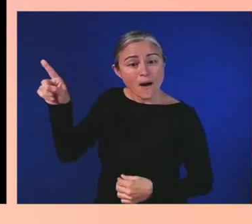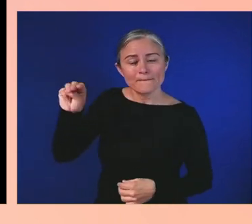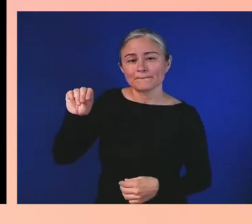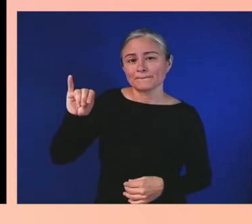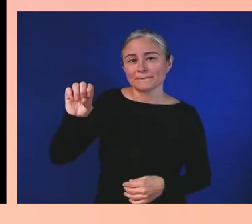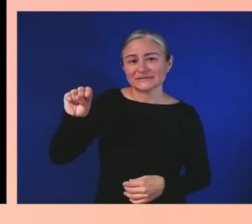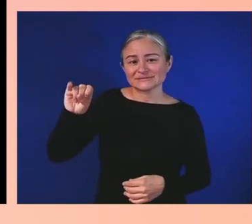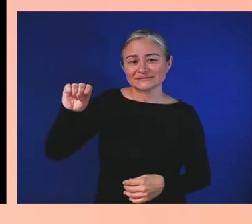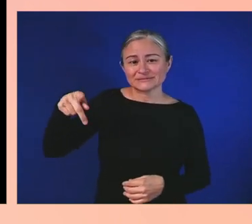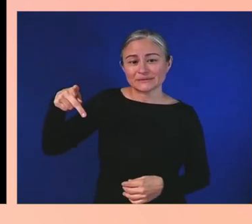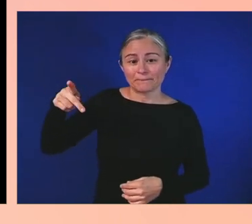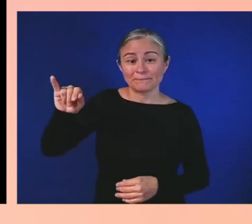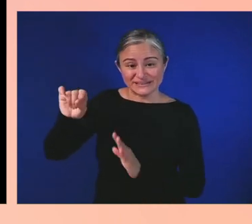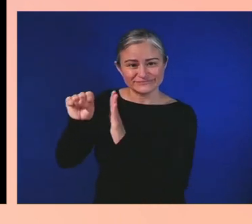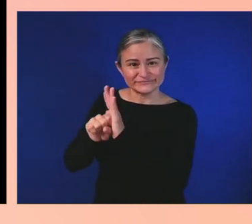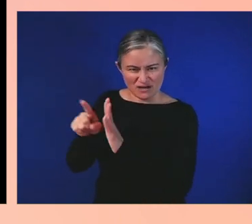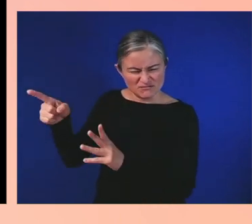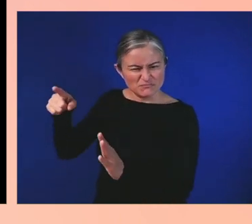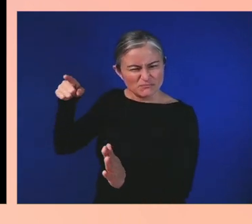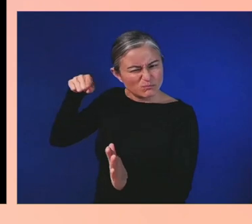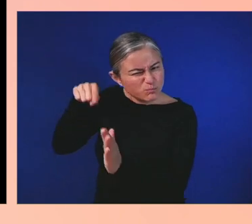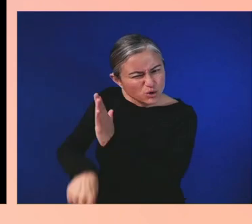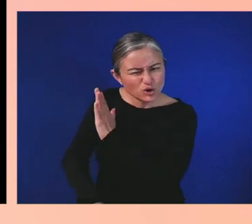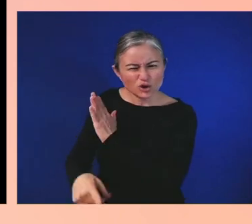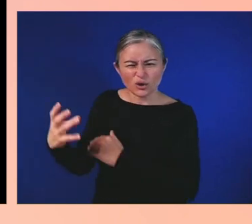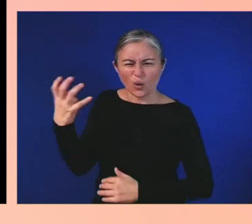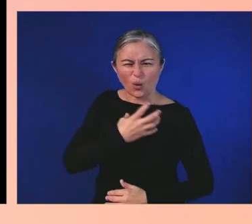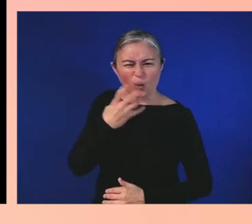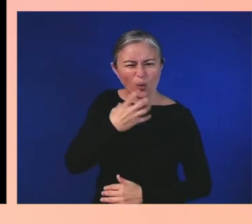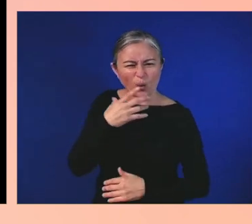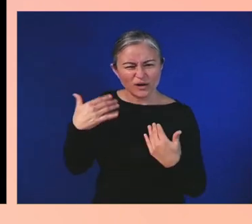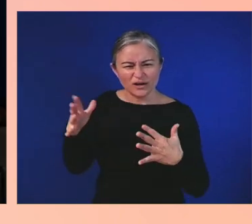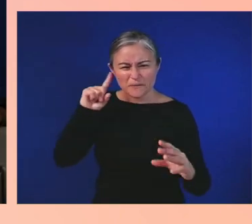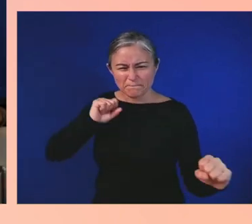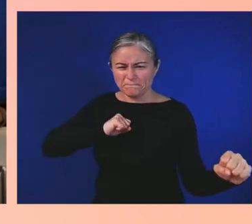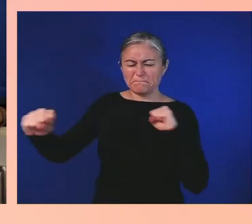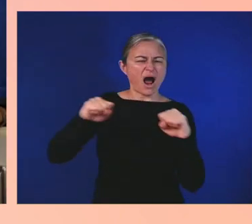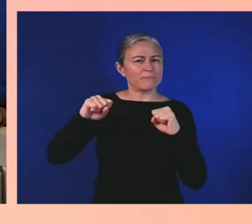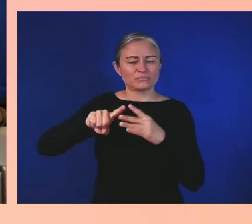the catalyst that started the modern civil rights movement. Dr. Michelle Taylor,